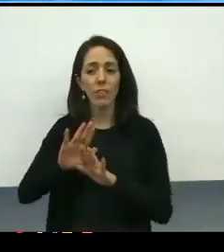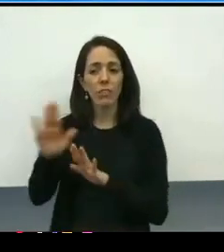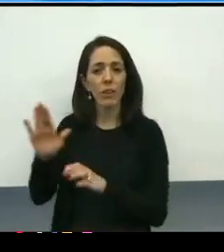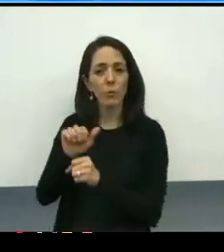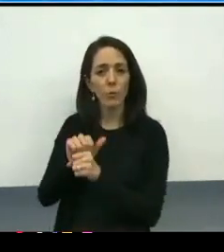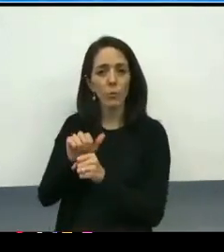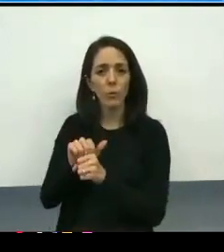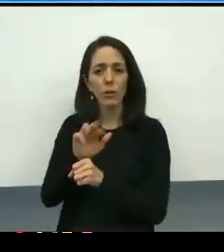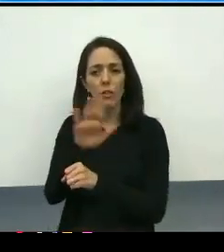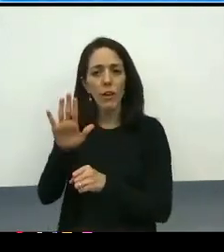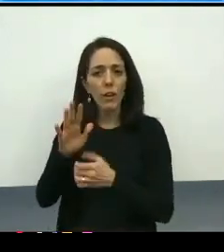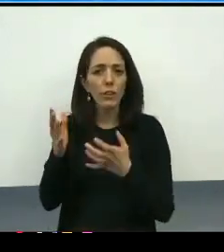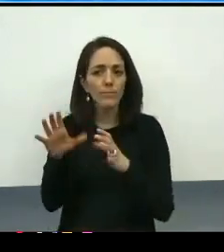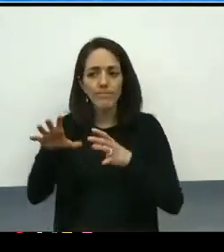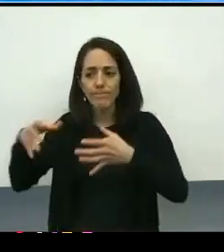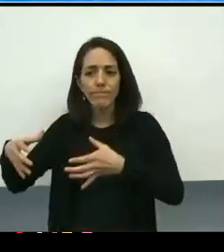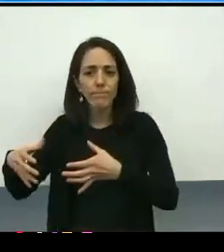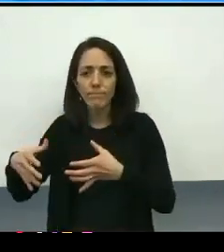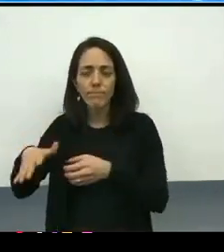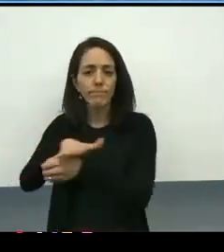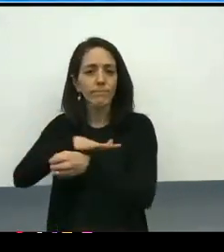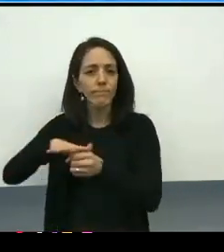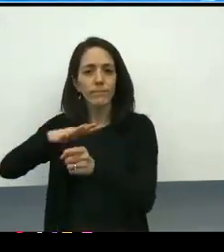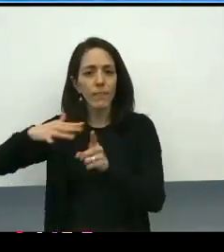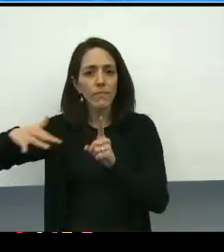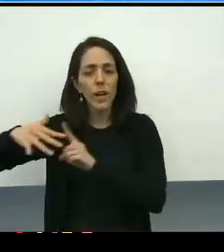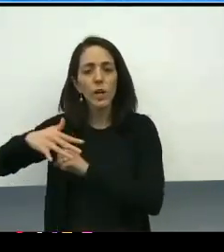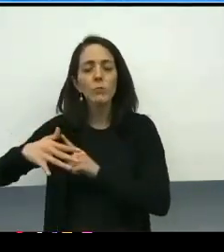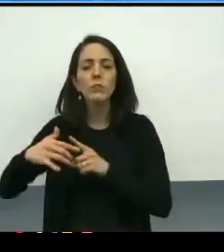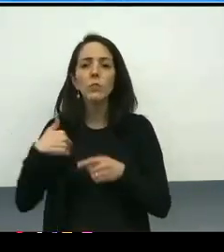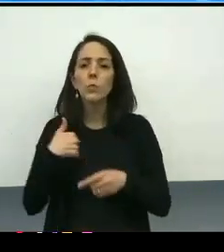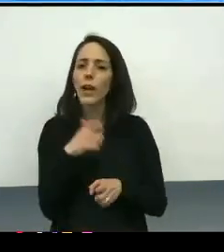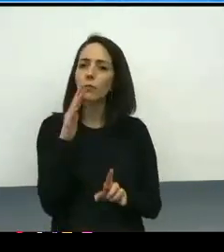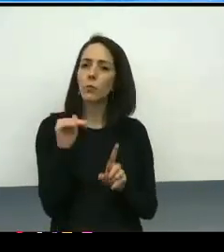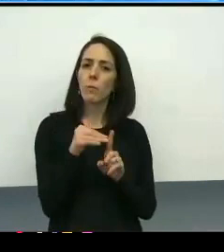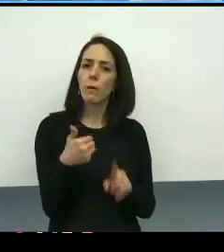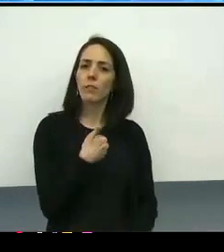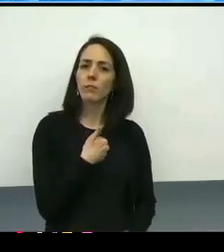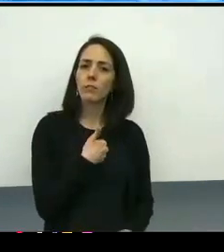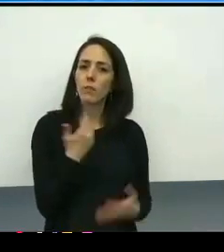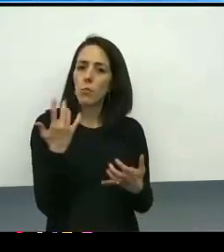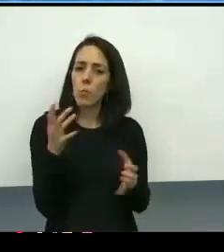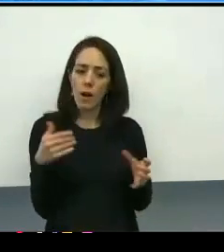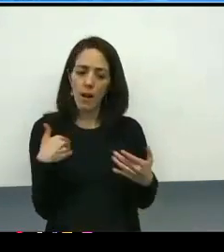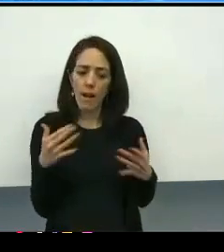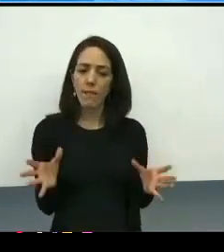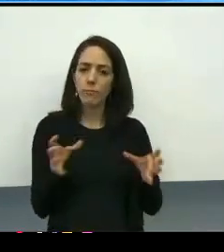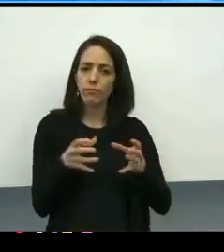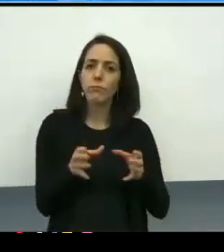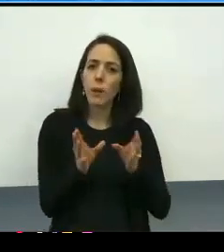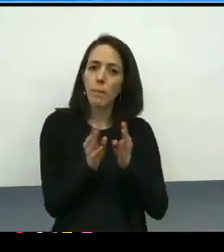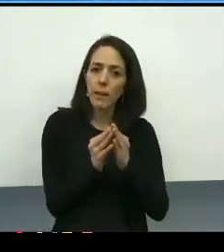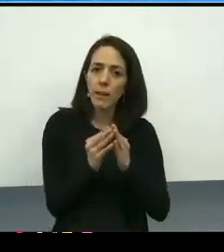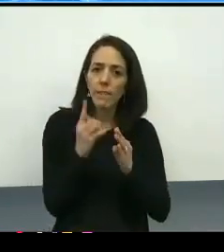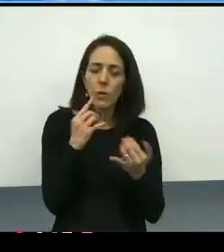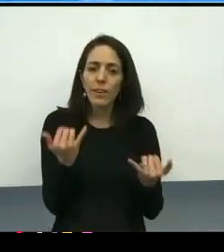And let's just remind ourselves of why we've gathered around in this virtual space for this cause at this moment, at this time.